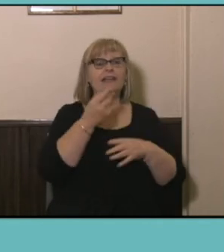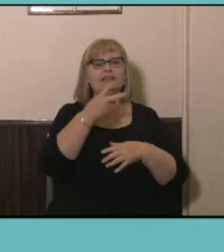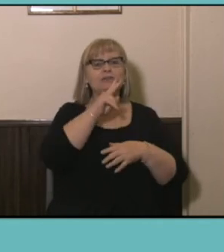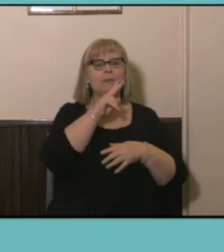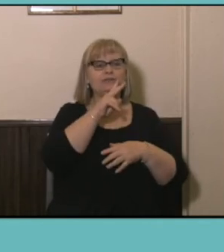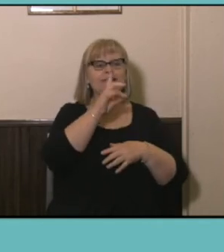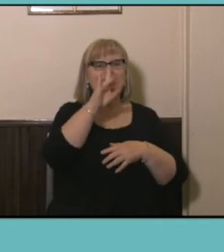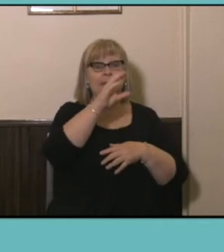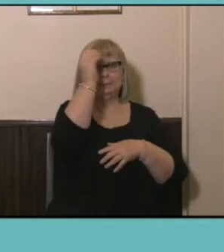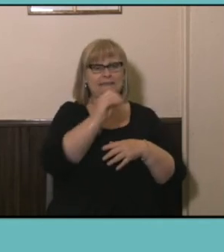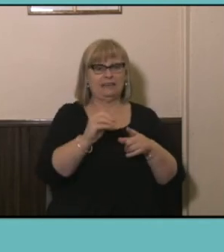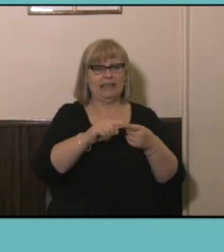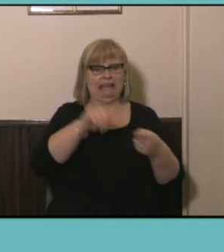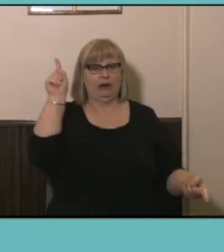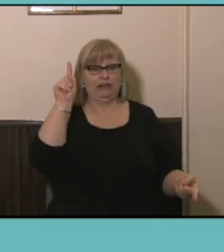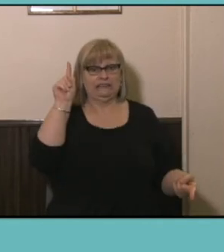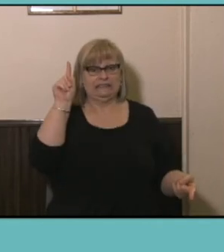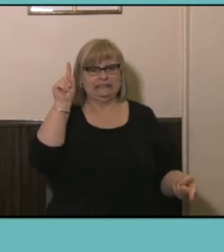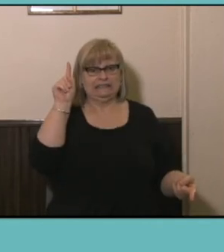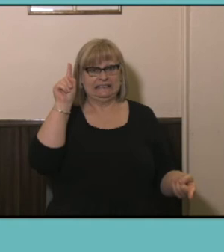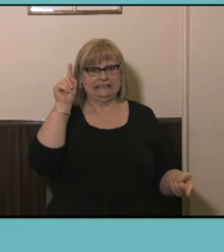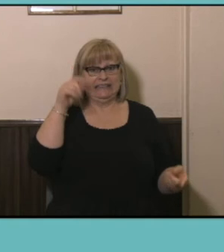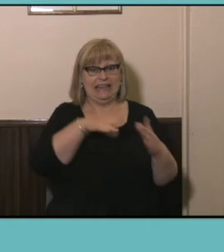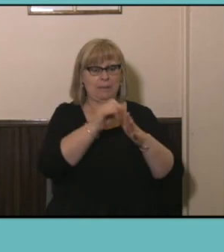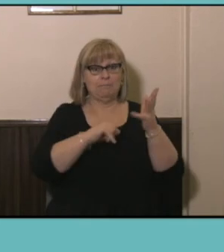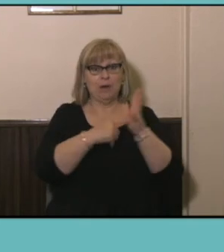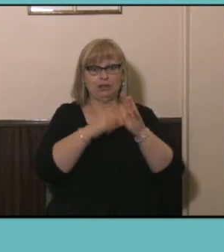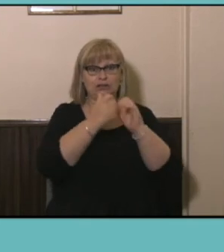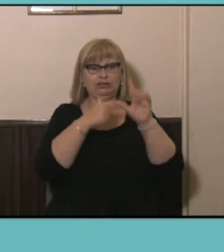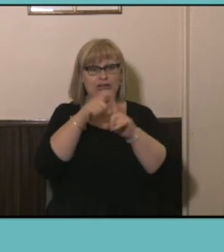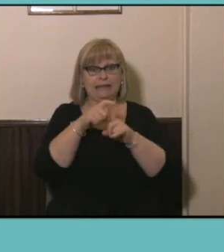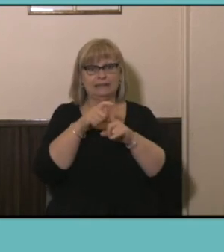percent increase in post-grad qualification attainment in the Aboriginal